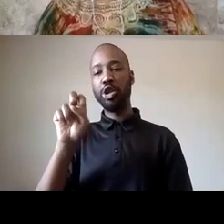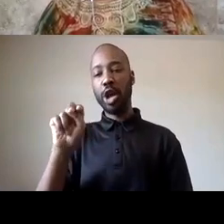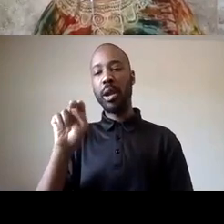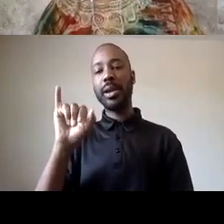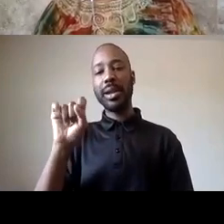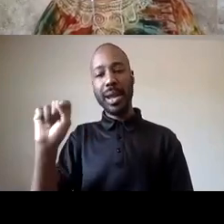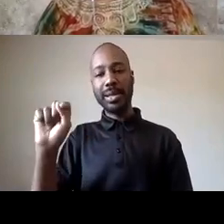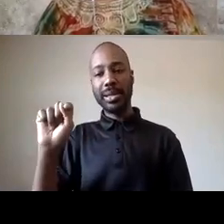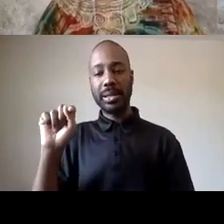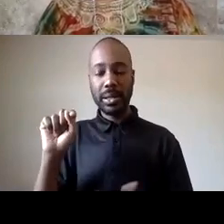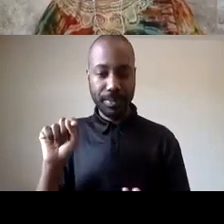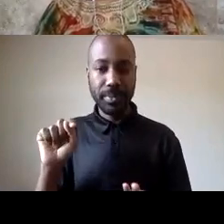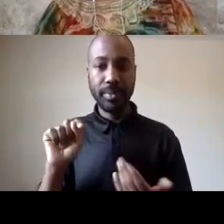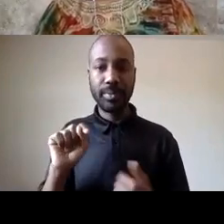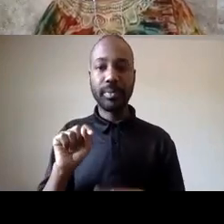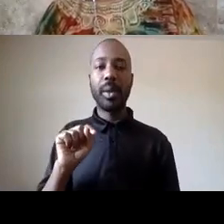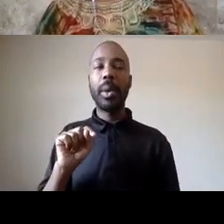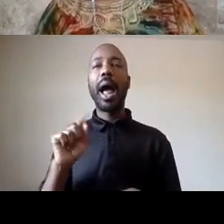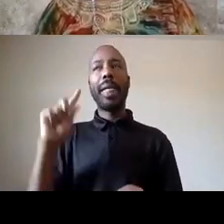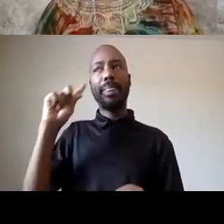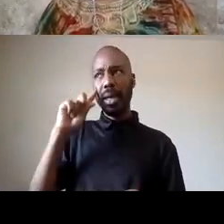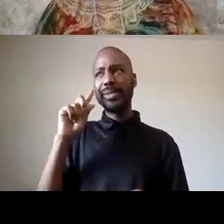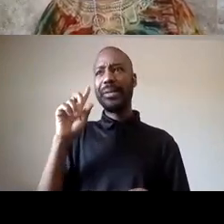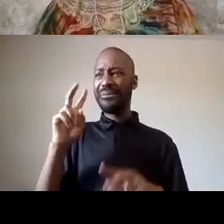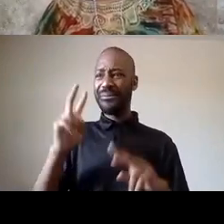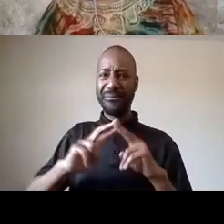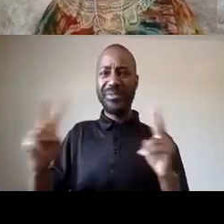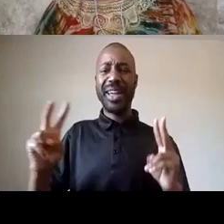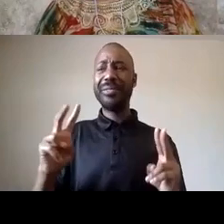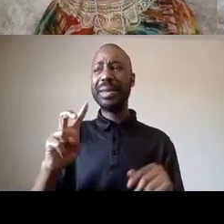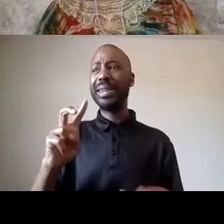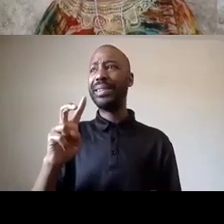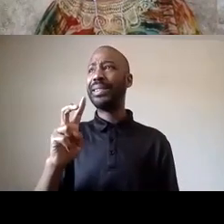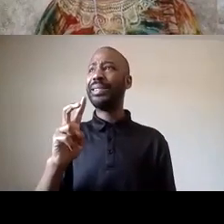extremely insensitive for police to take up space